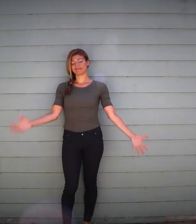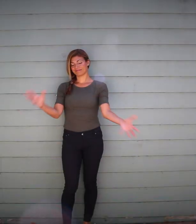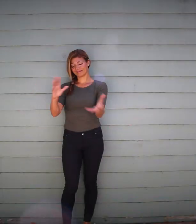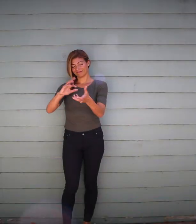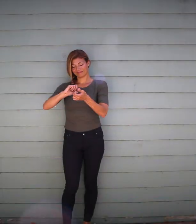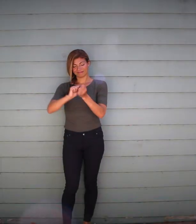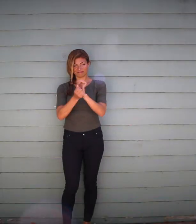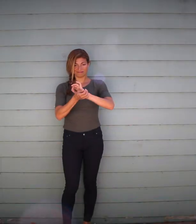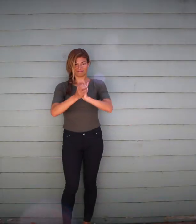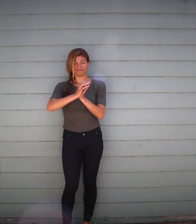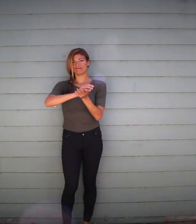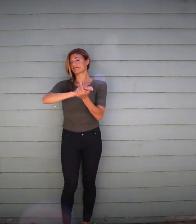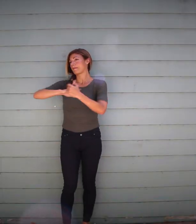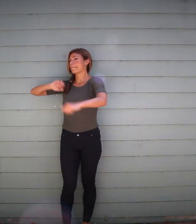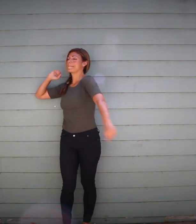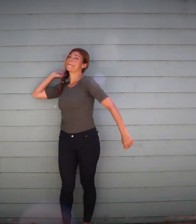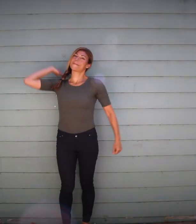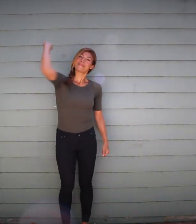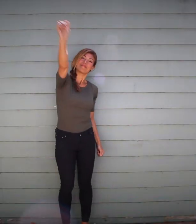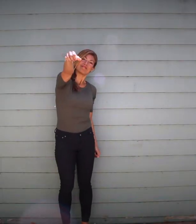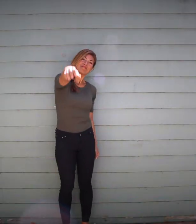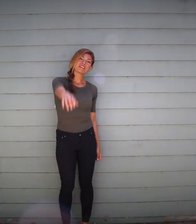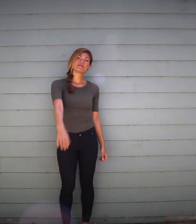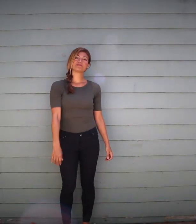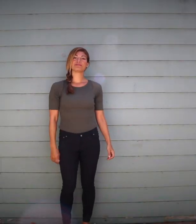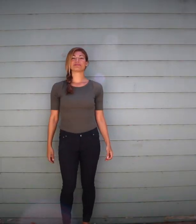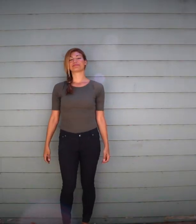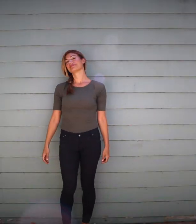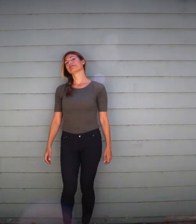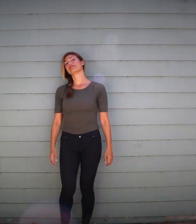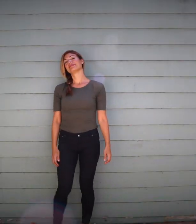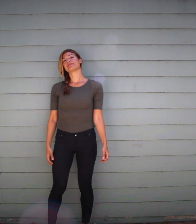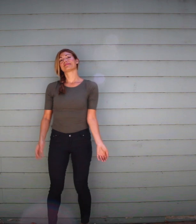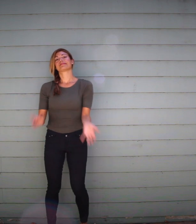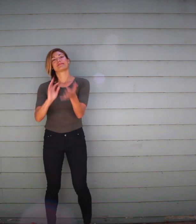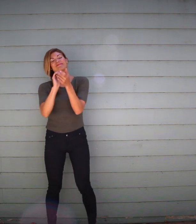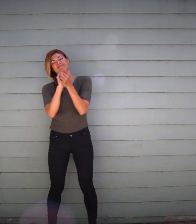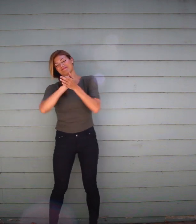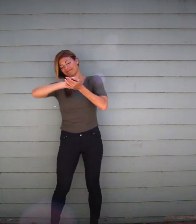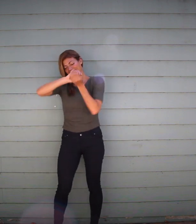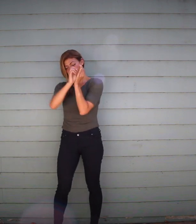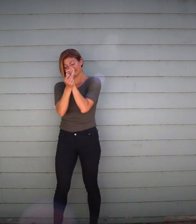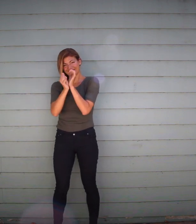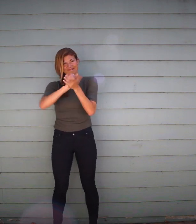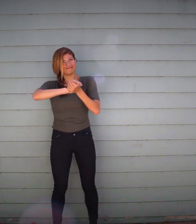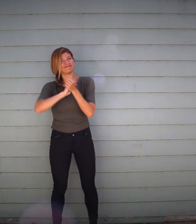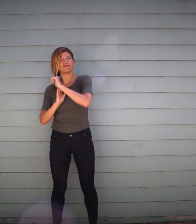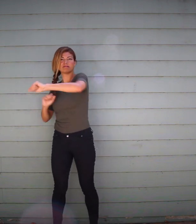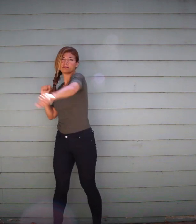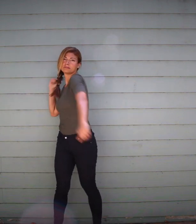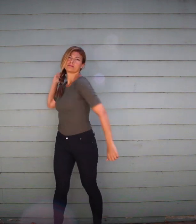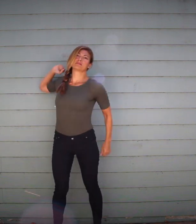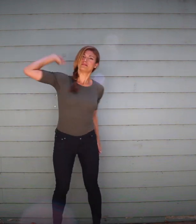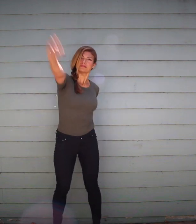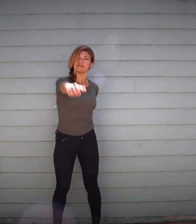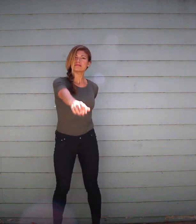Can you pantomime doing that, just act it out? Let's really see the anger on your face. Now, let's expand that